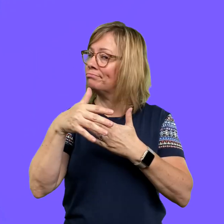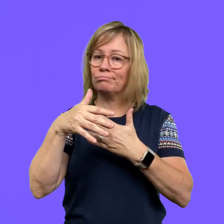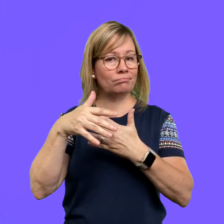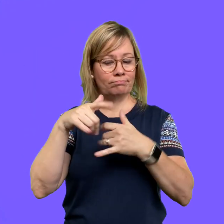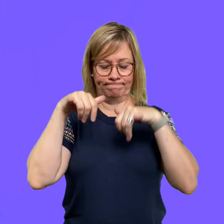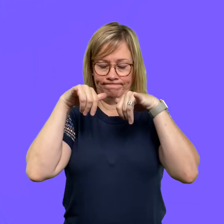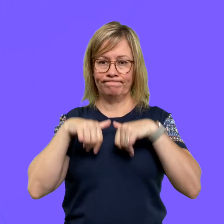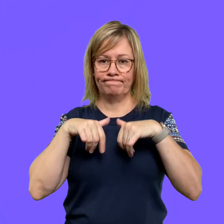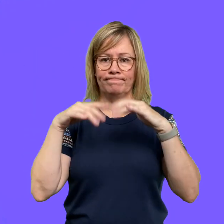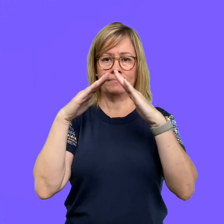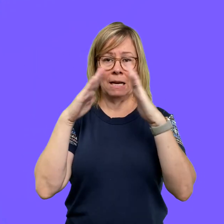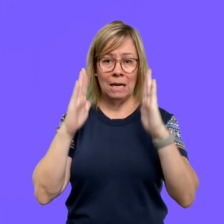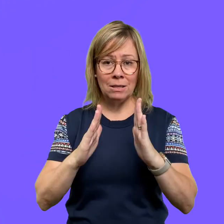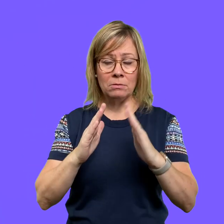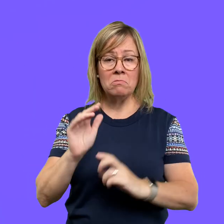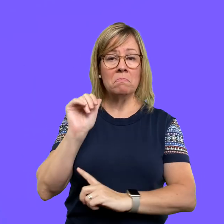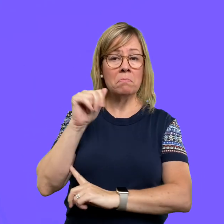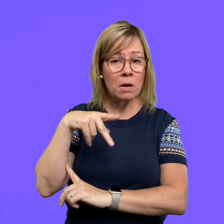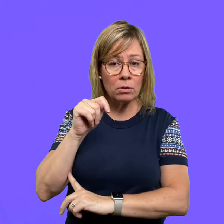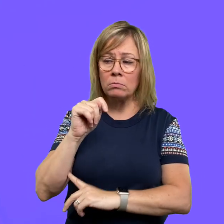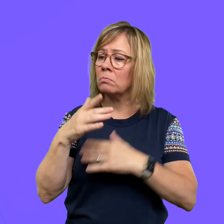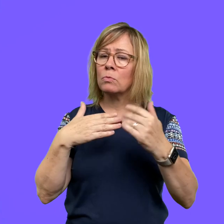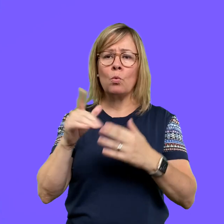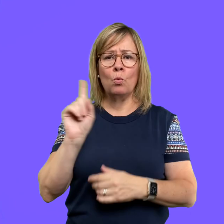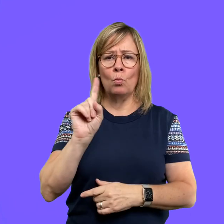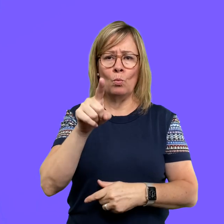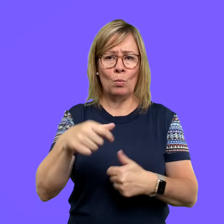different locations, or socialize. It means to remain at your home, whether